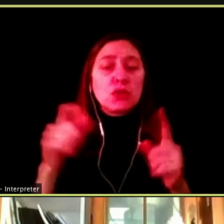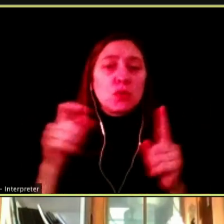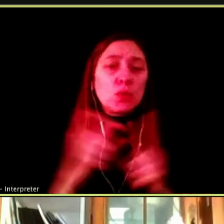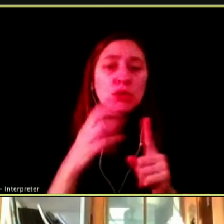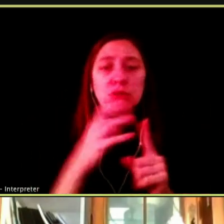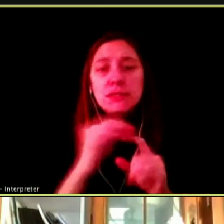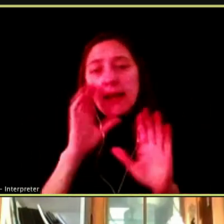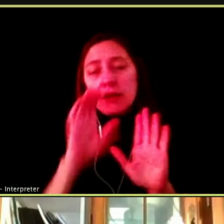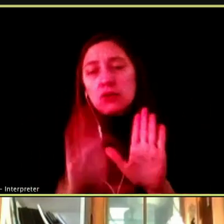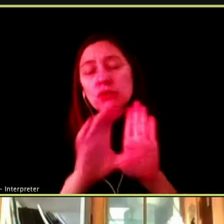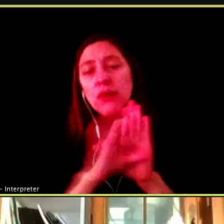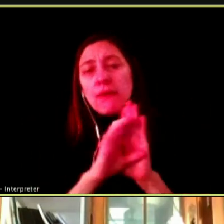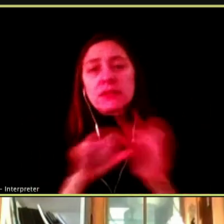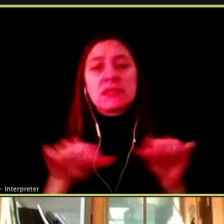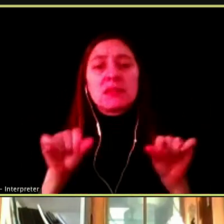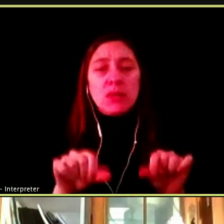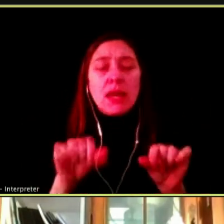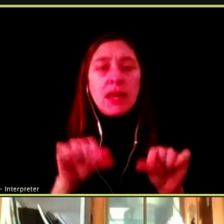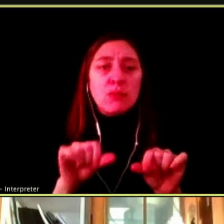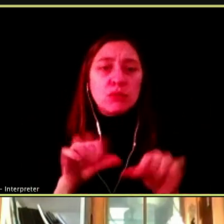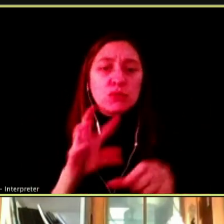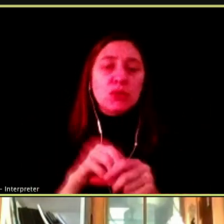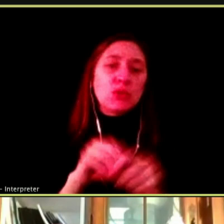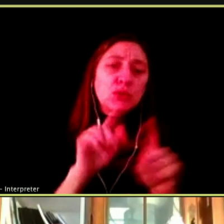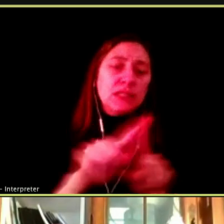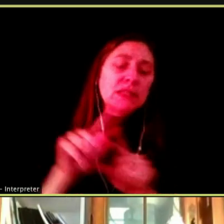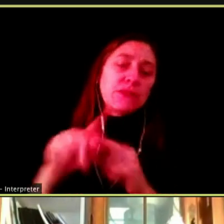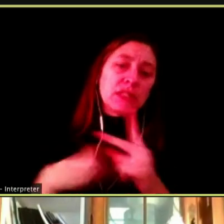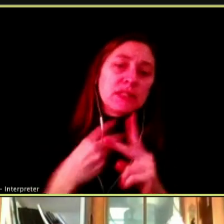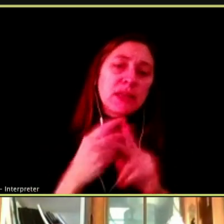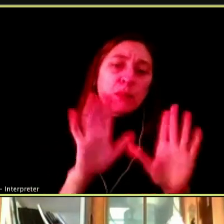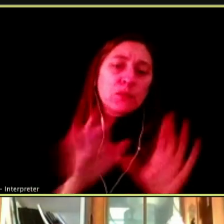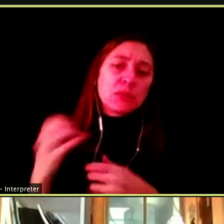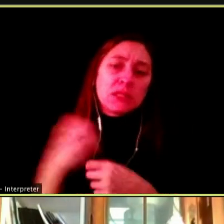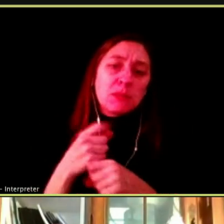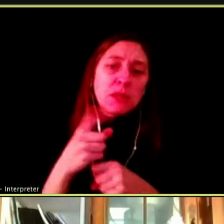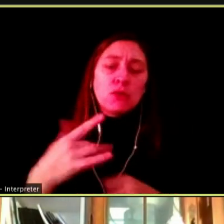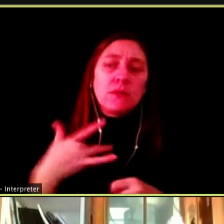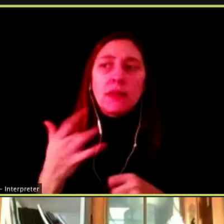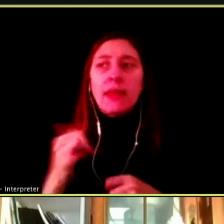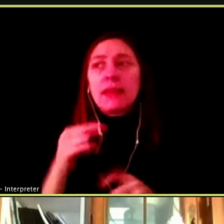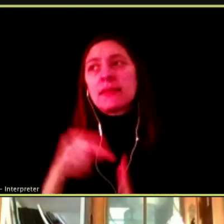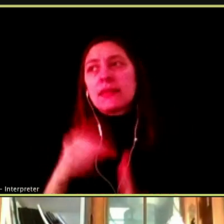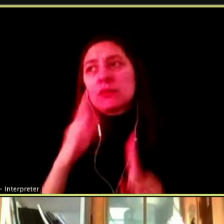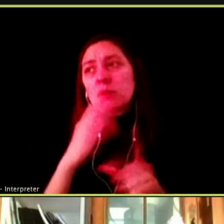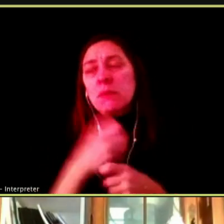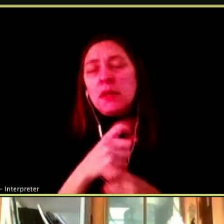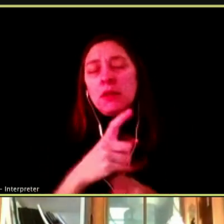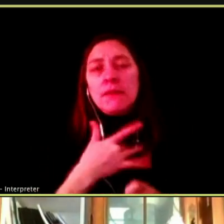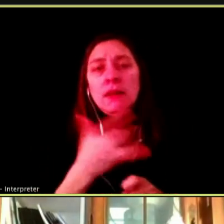IN ORDER TO TIE INTO CERTAIN GROUPS THAT MAKE YOU FEEL LIKE MAKE YOU FEEL LIKE YOU BELONG